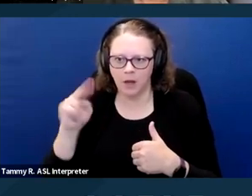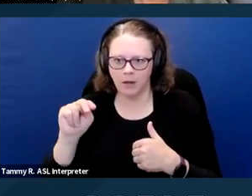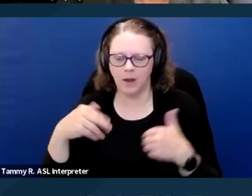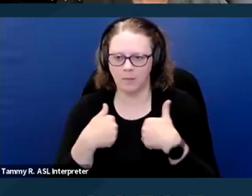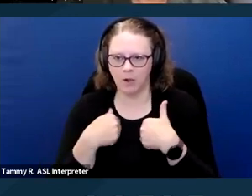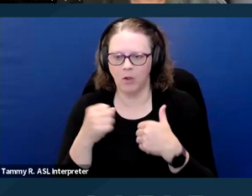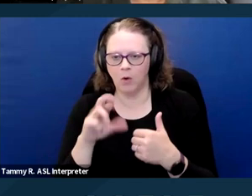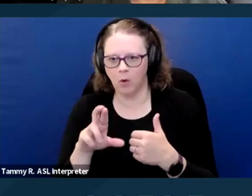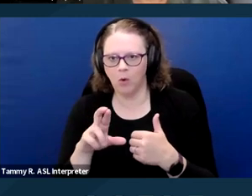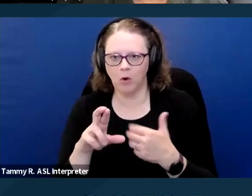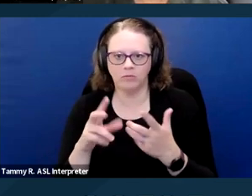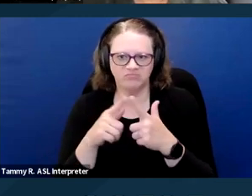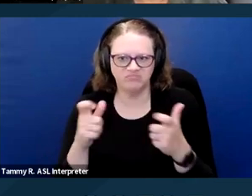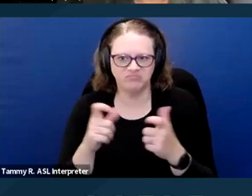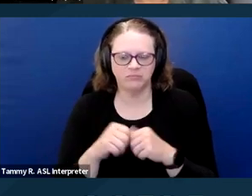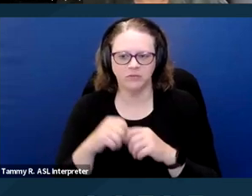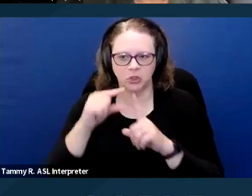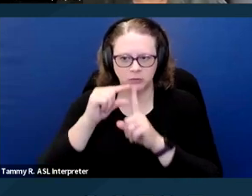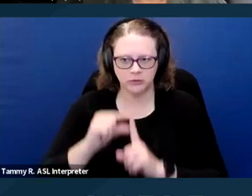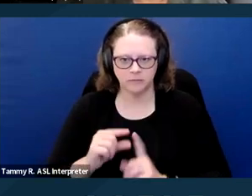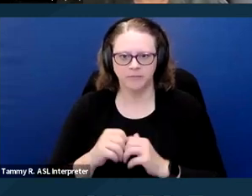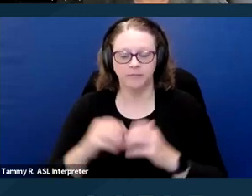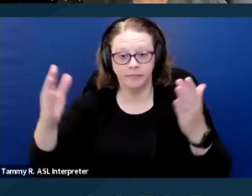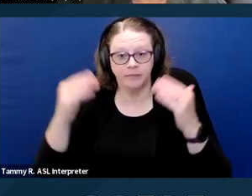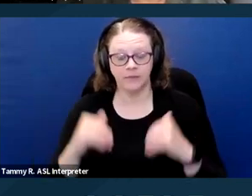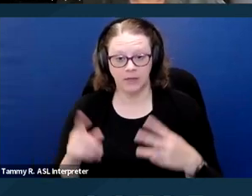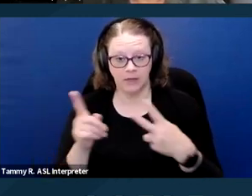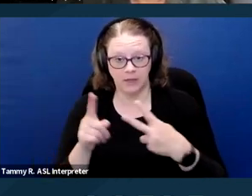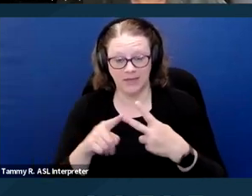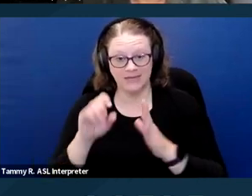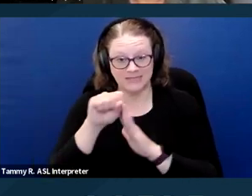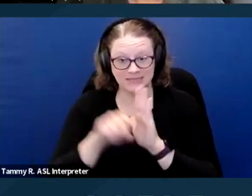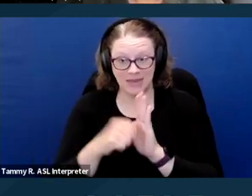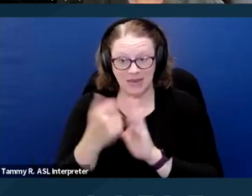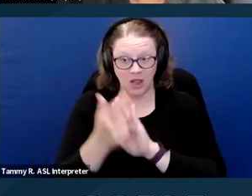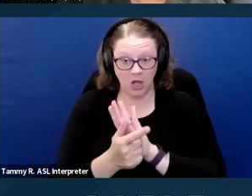Under state law, the definition is an animal that works, provides assistance or performs tasks